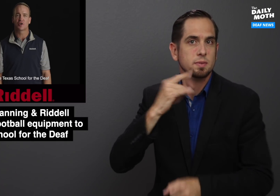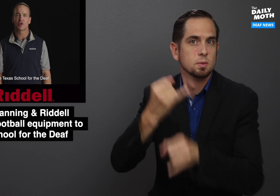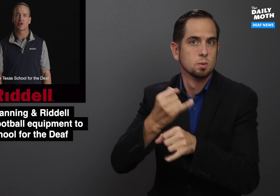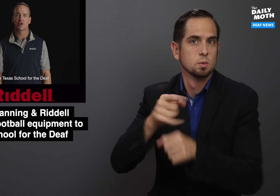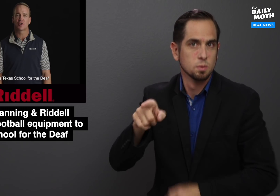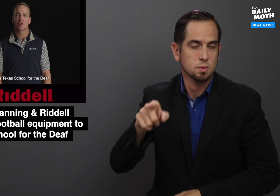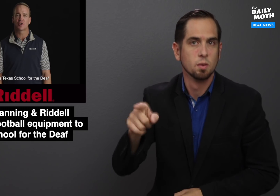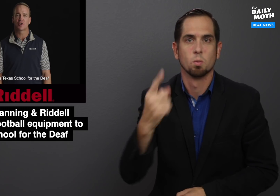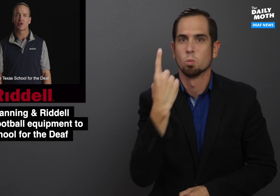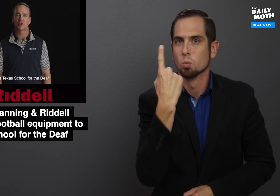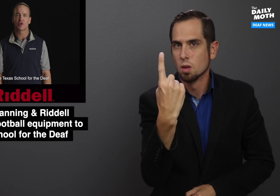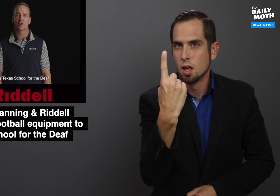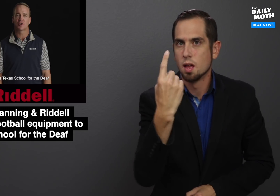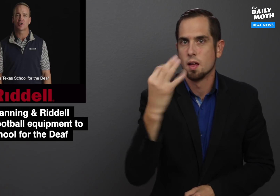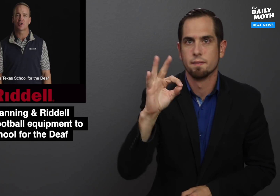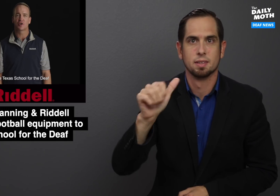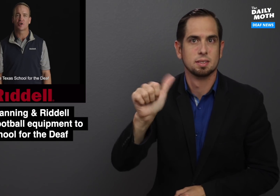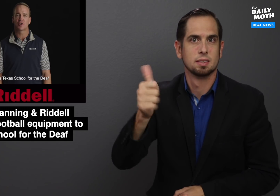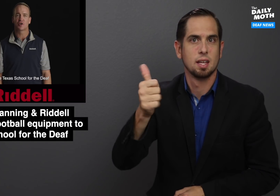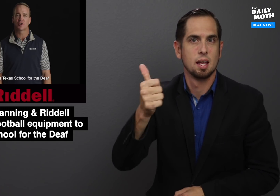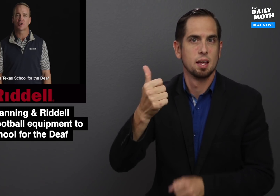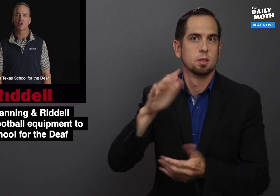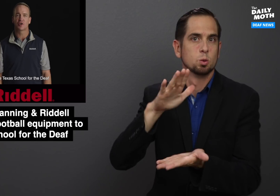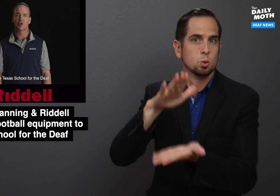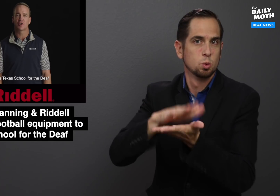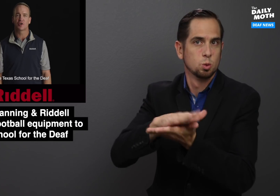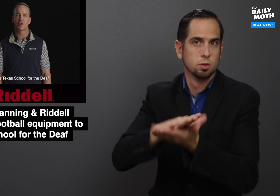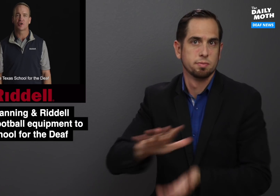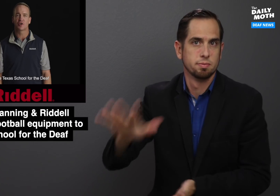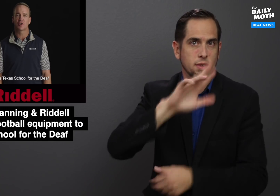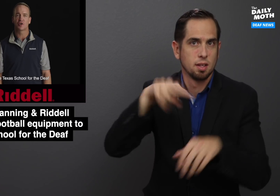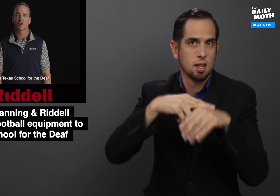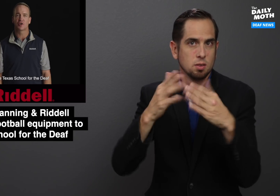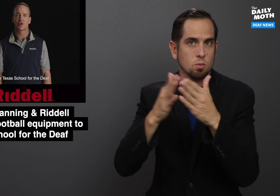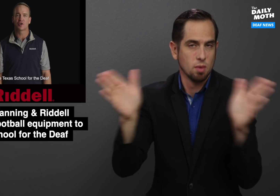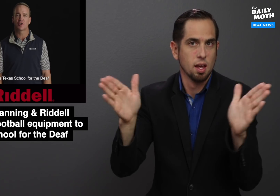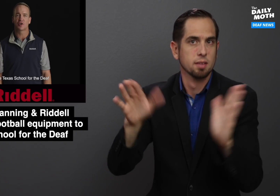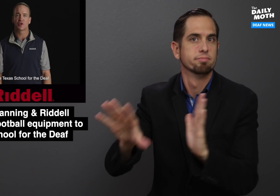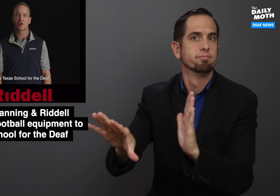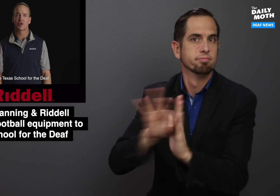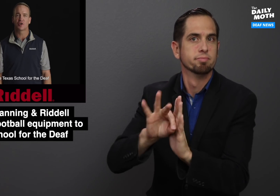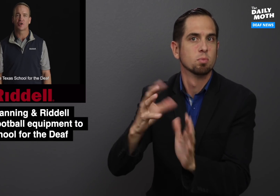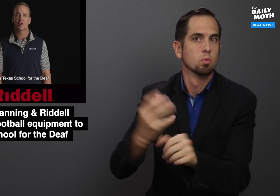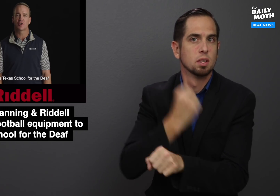for the Deaf was one of ten schools nationwide to win